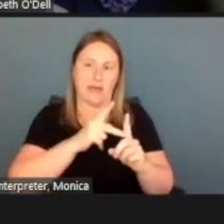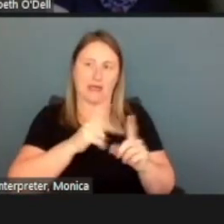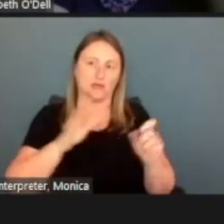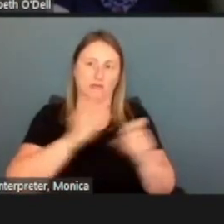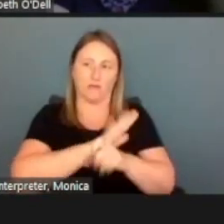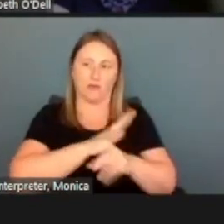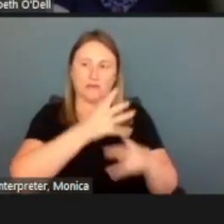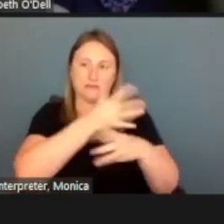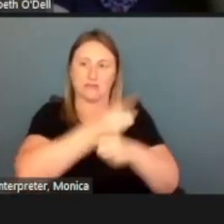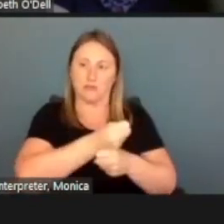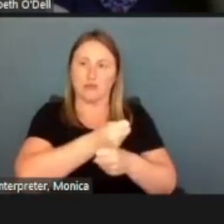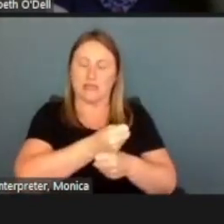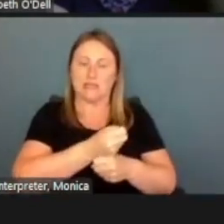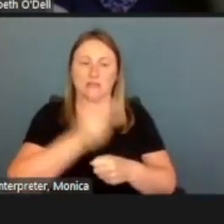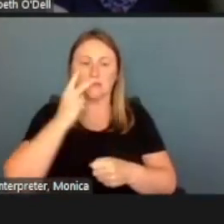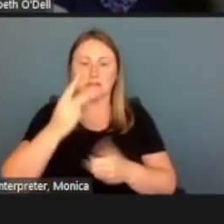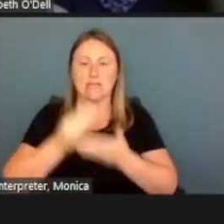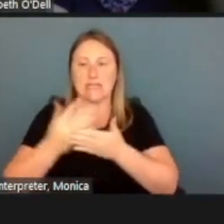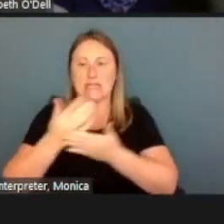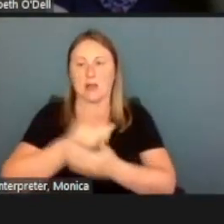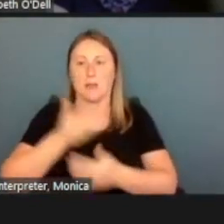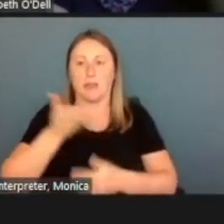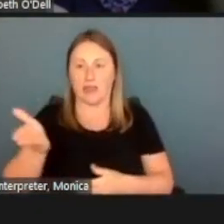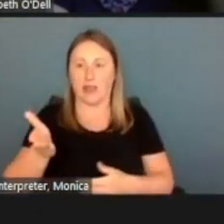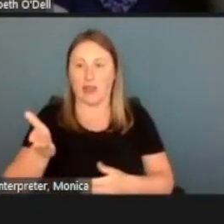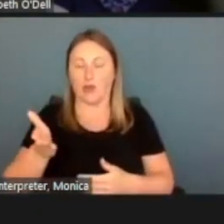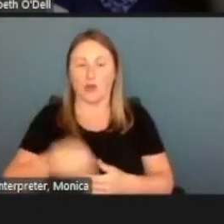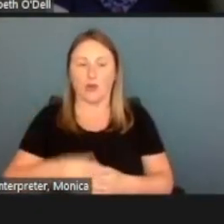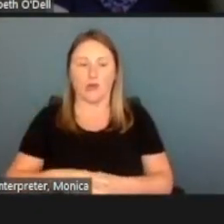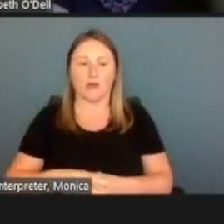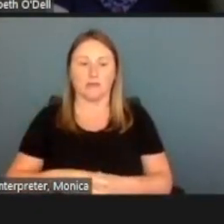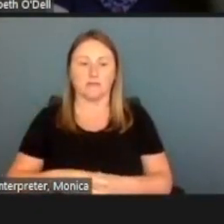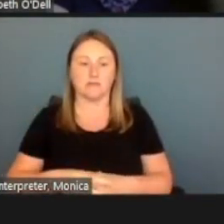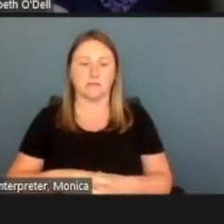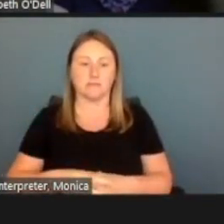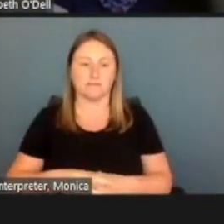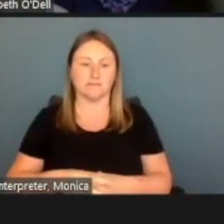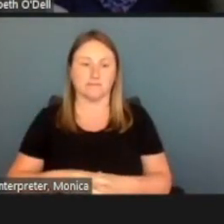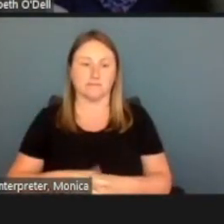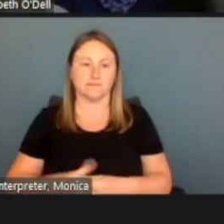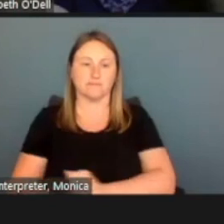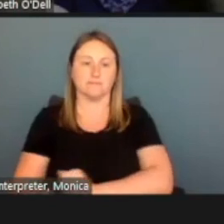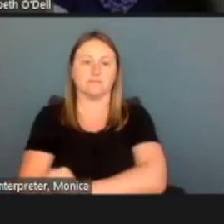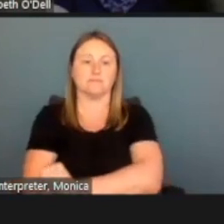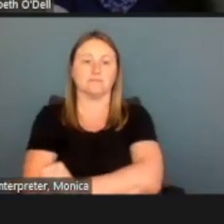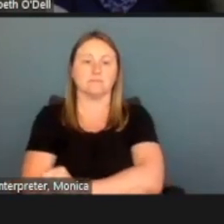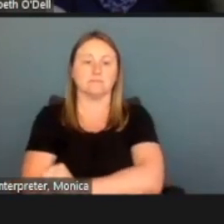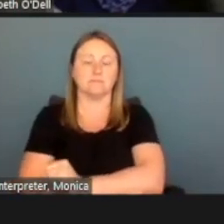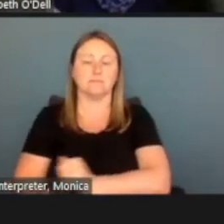I can see that my income is there, I can hit once I'm done, hit, Continue.